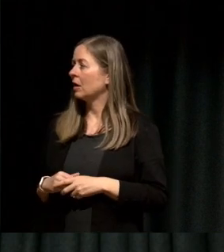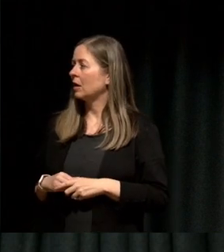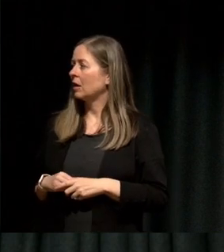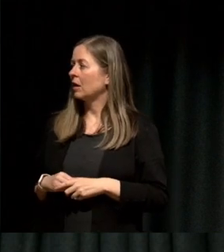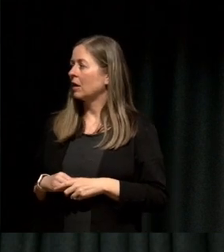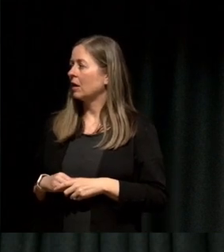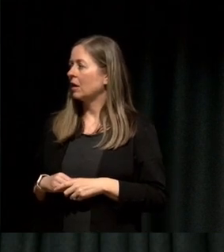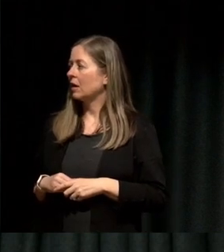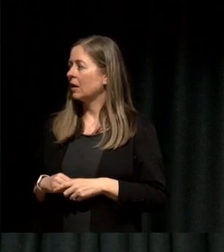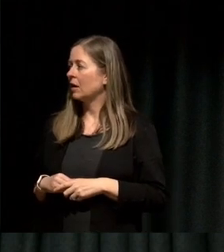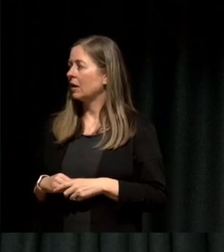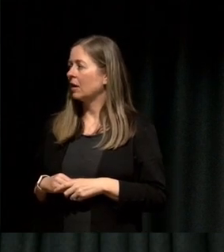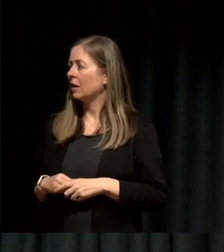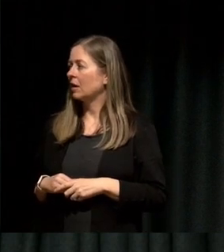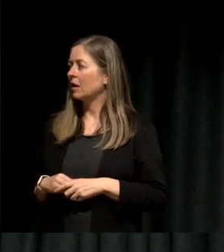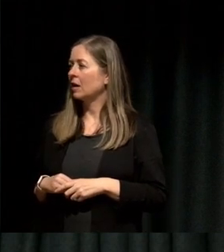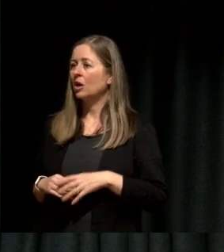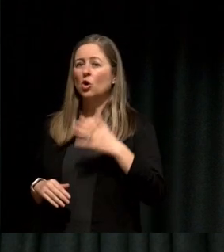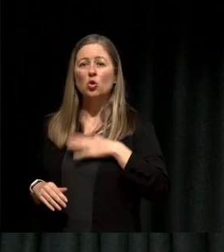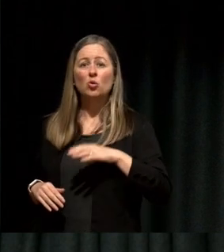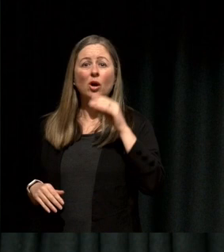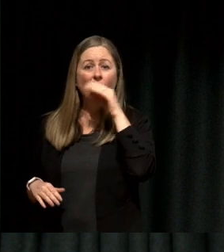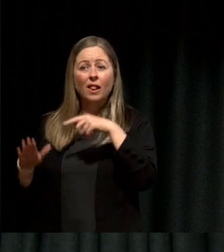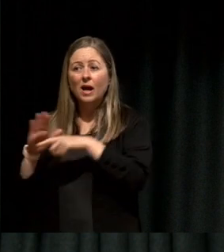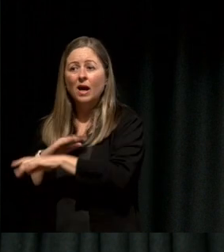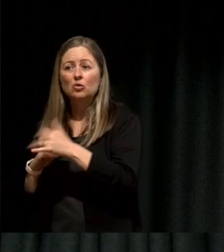Michael: There's a question okay we'll go for another question it's decided.